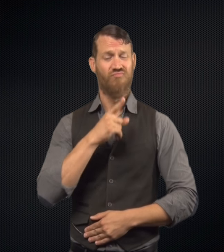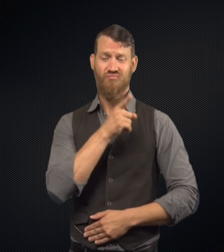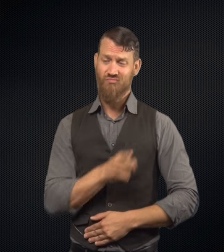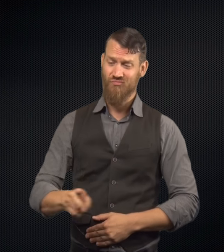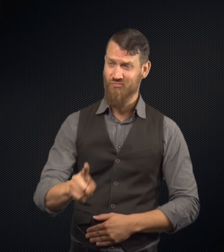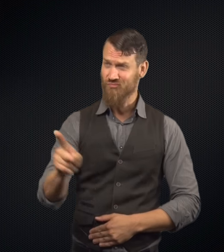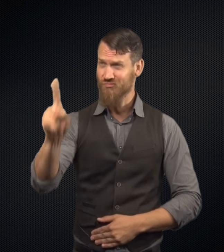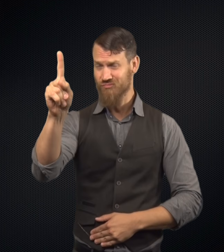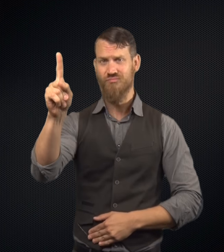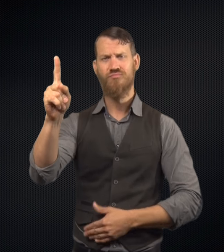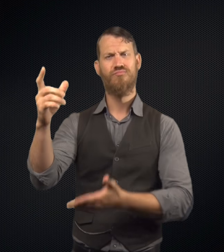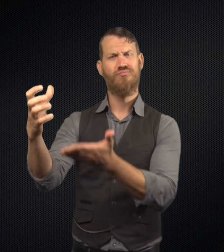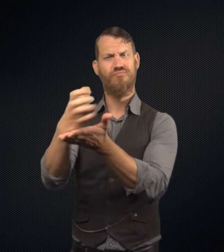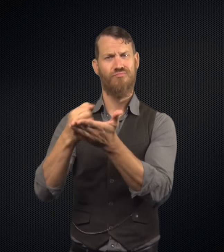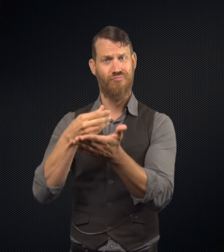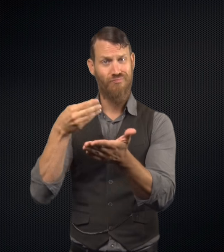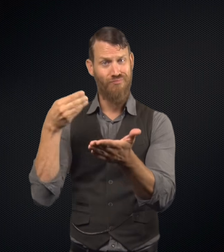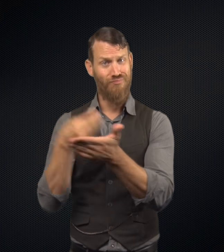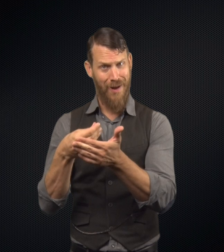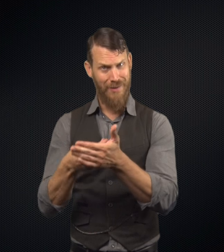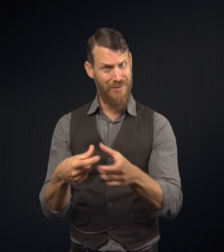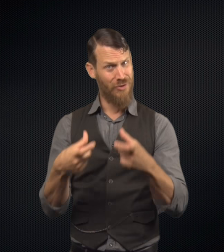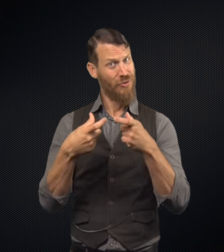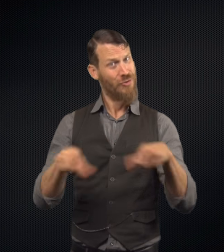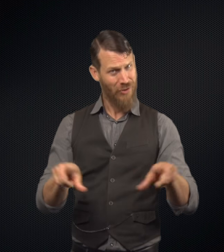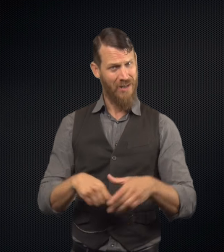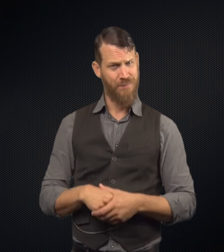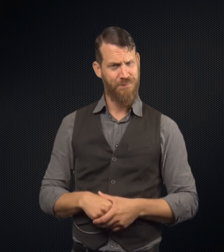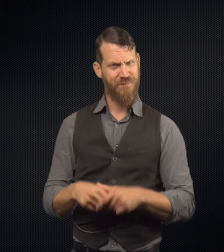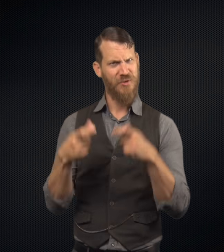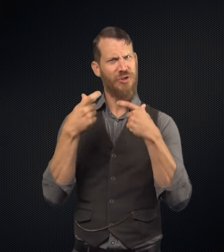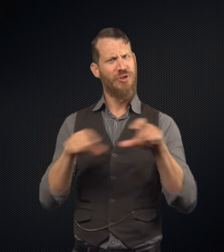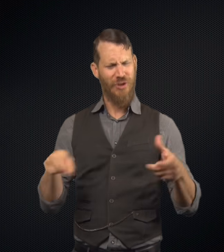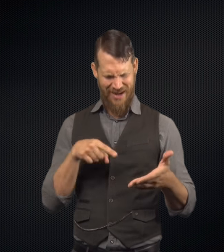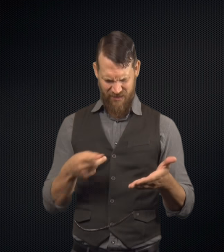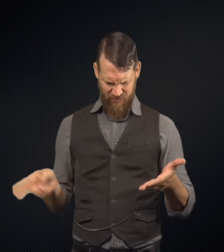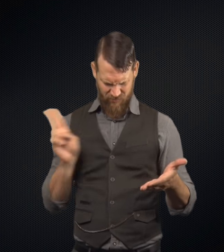Mr. Hyde accepted. He went and got some money in the form of a check.